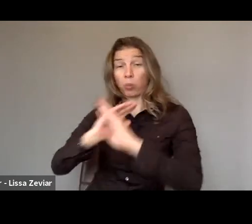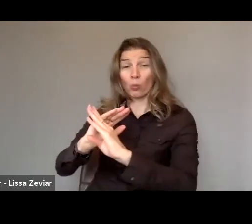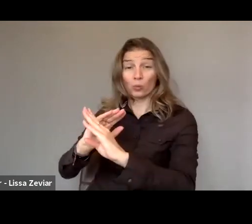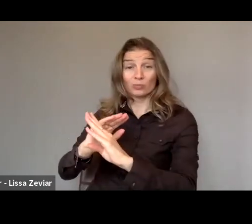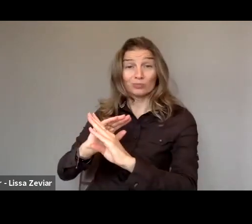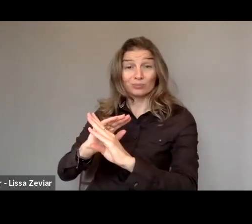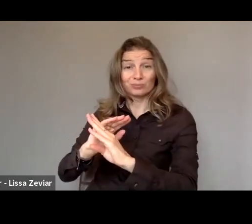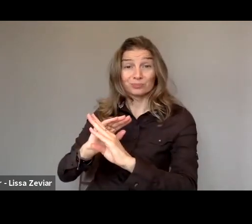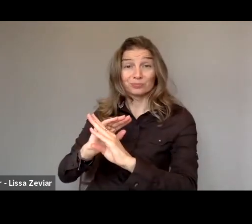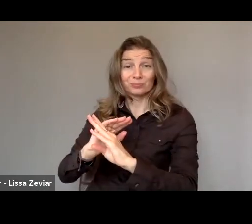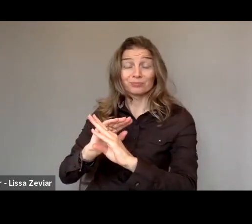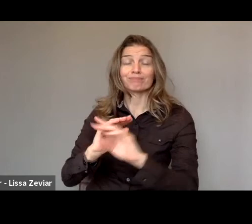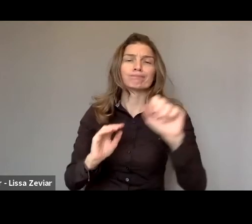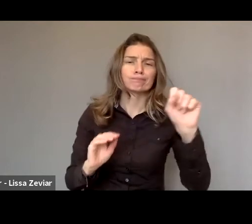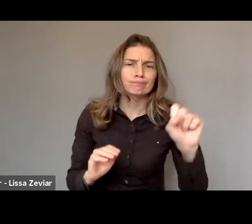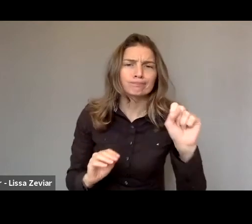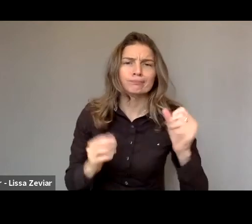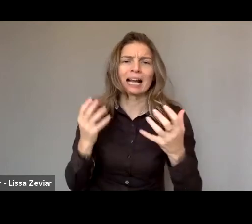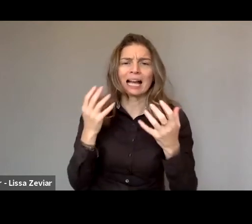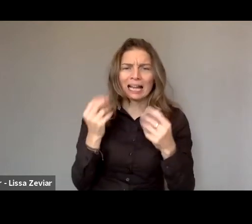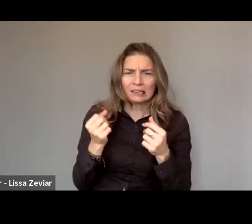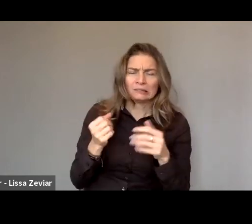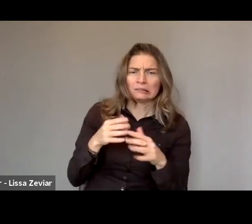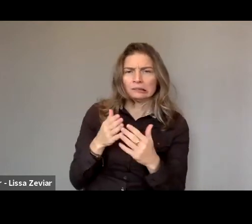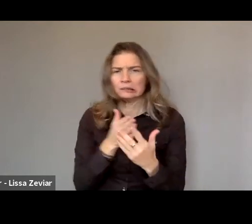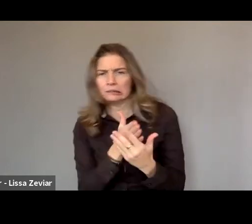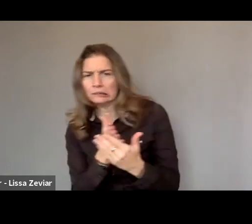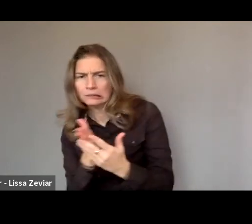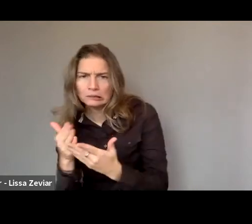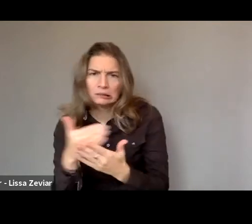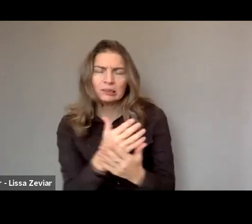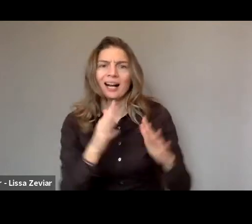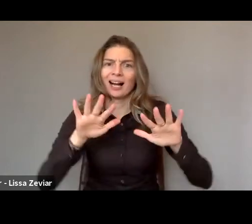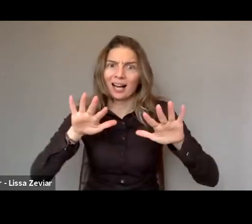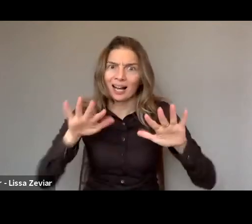those stumbling blocks ahead of us in ratifying the Istanbul Convention